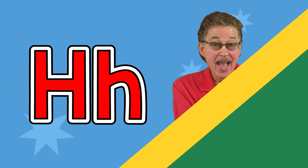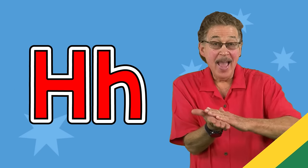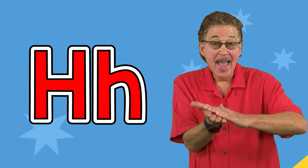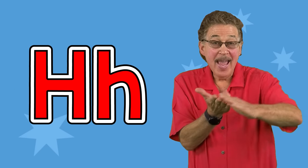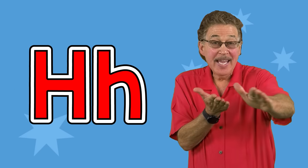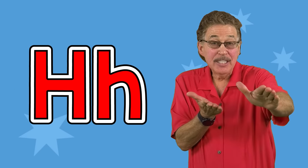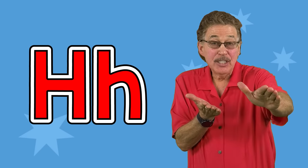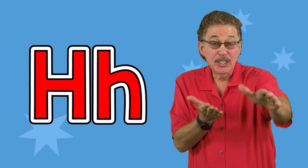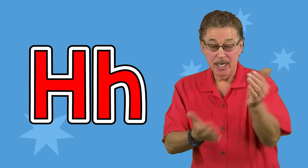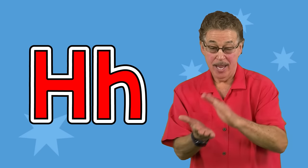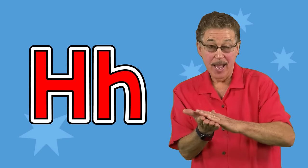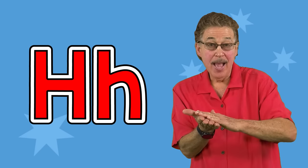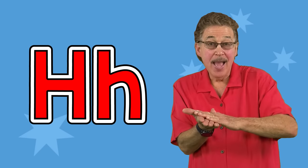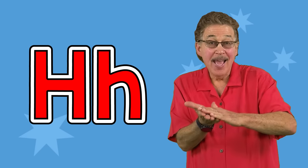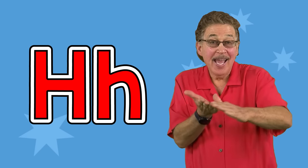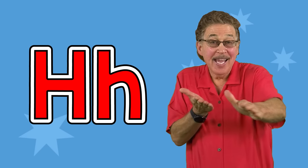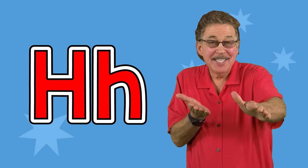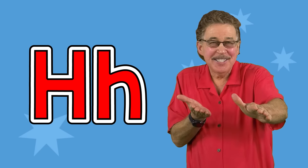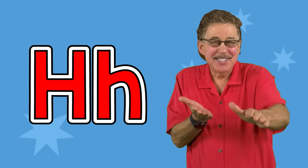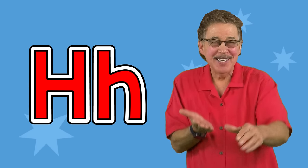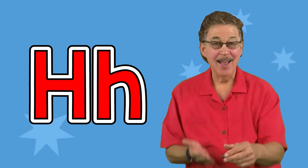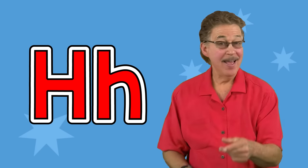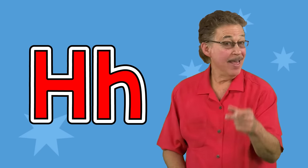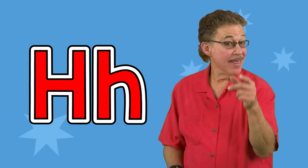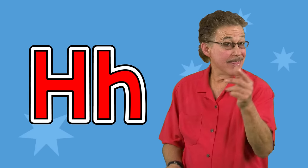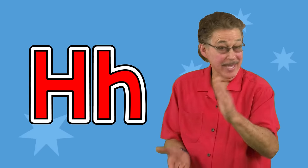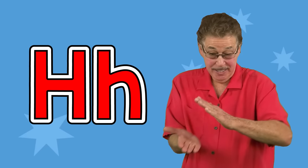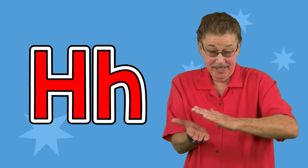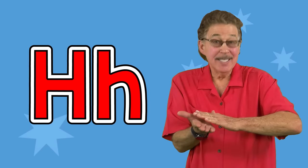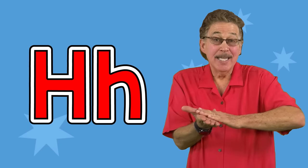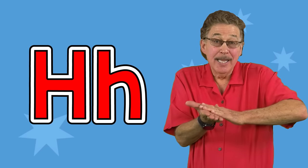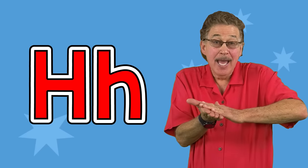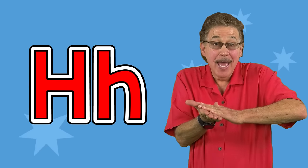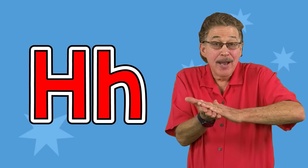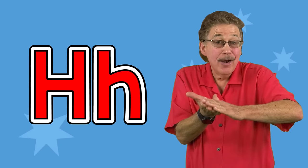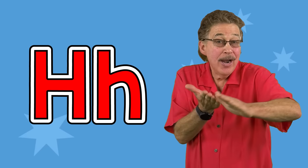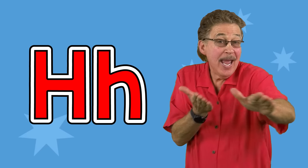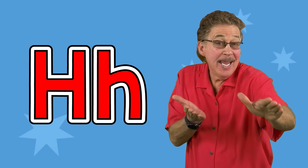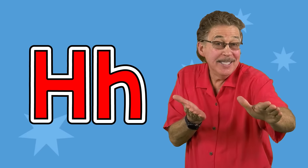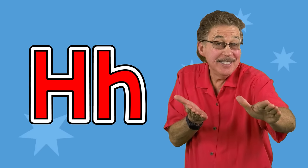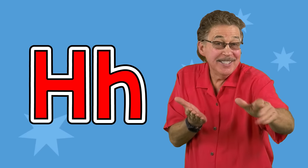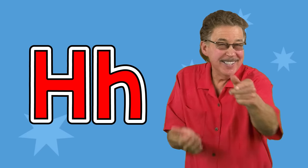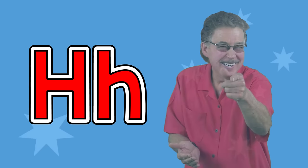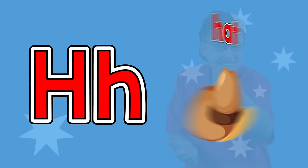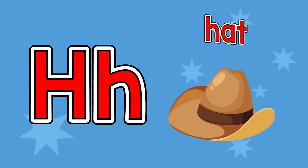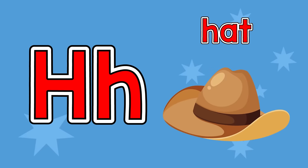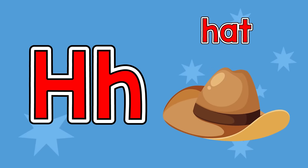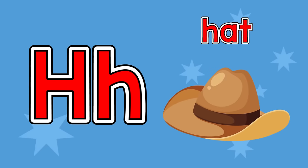H, h, this is the letter h